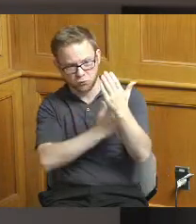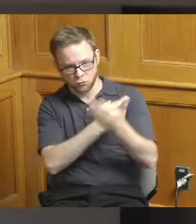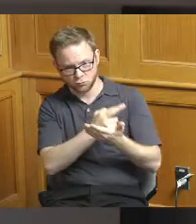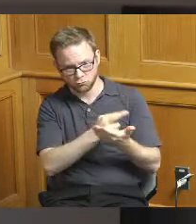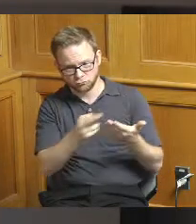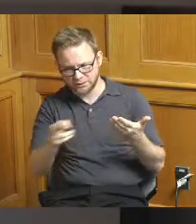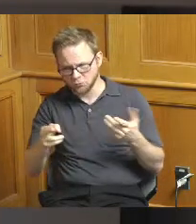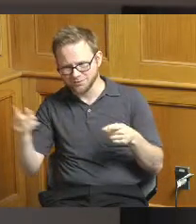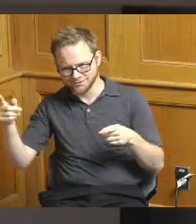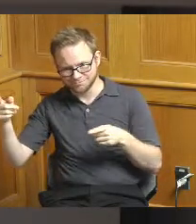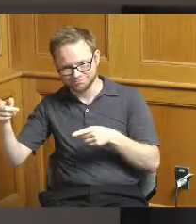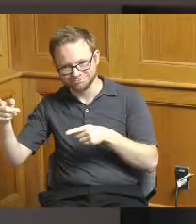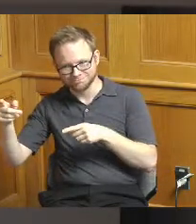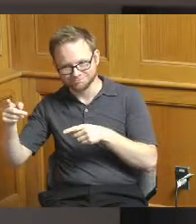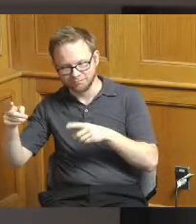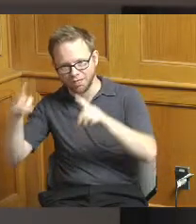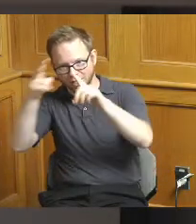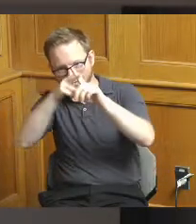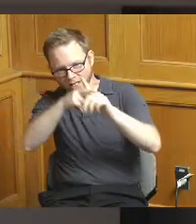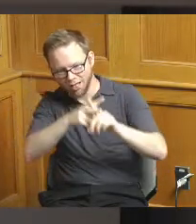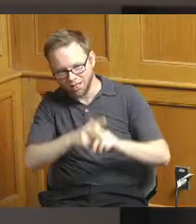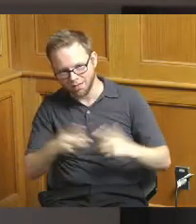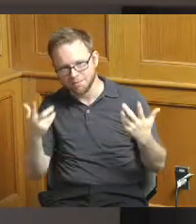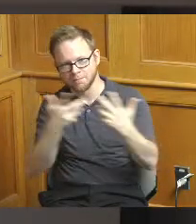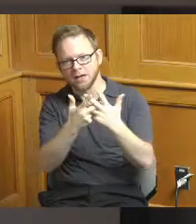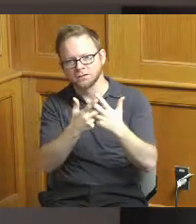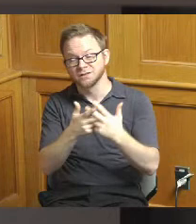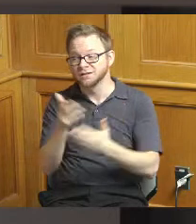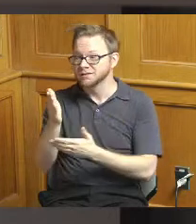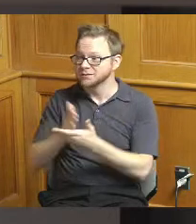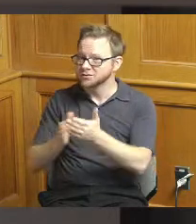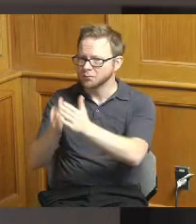requests but really some of those requests came in without a specific dollar figure